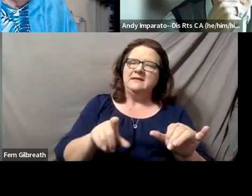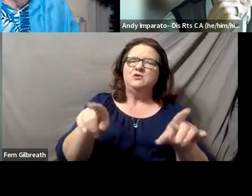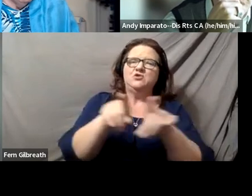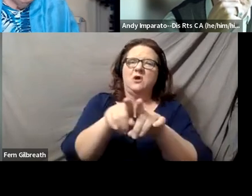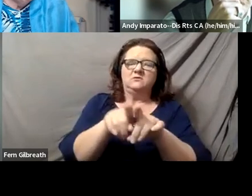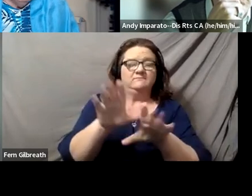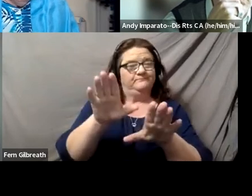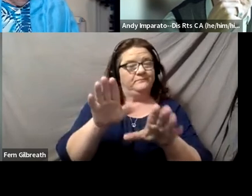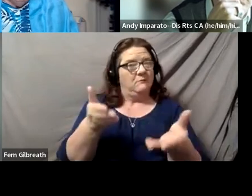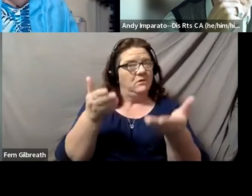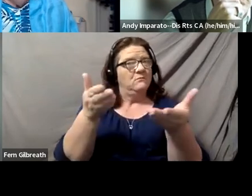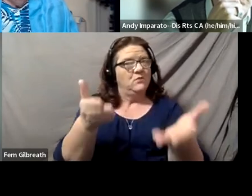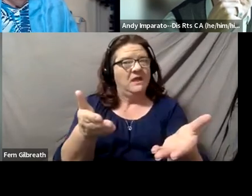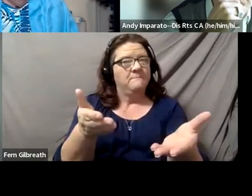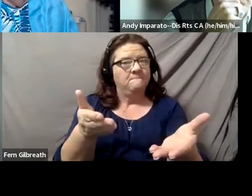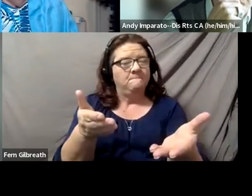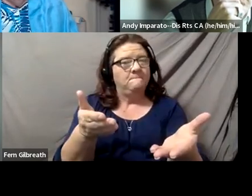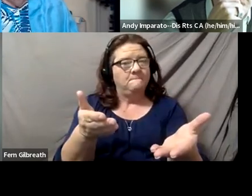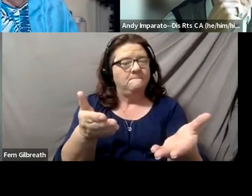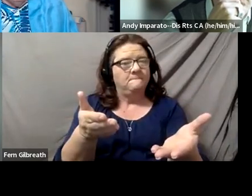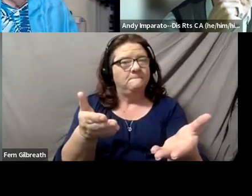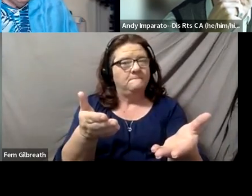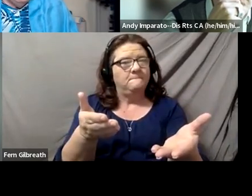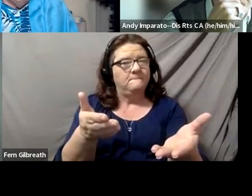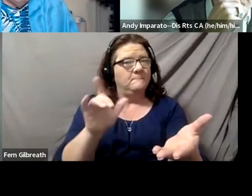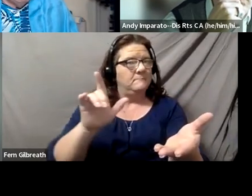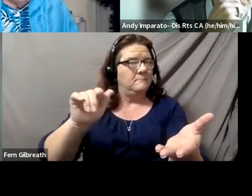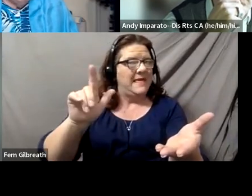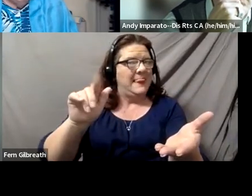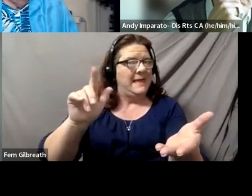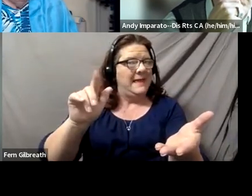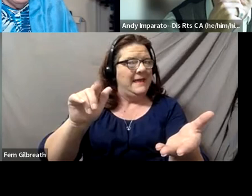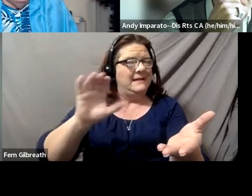and I'm going to bring up the LACCD again,